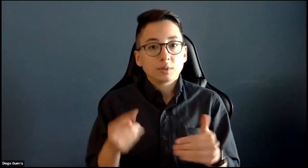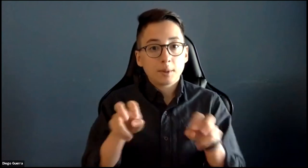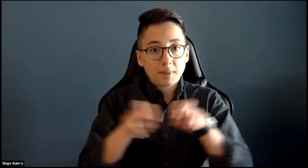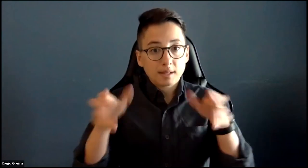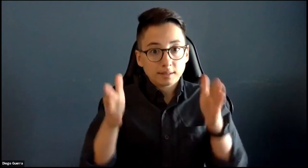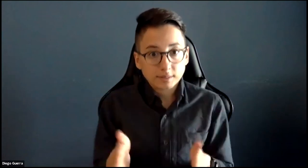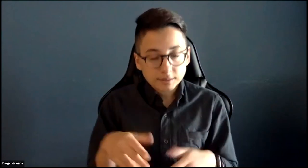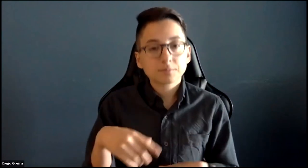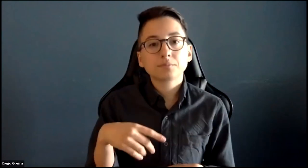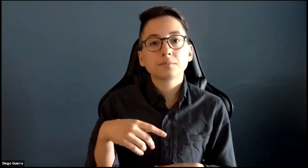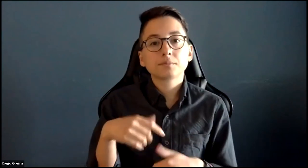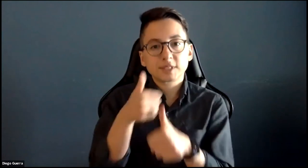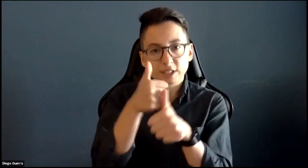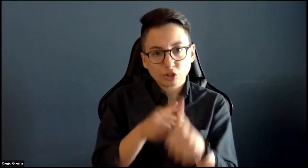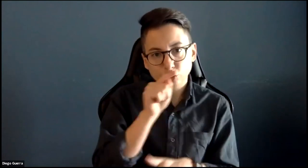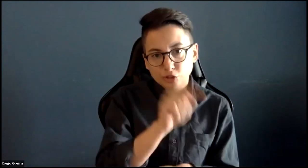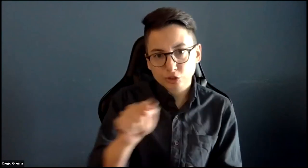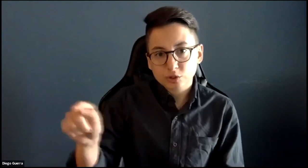Okay, I'd like to go ahead and invite the panelists now.